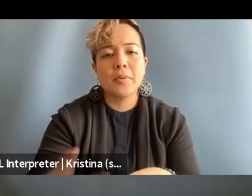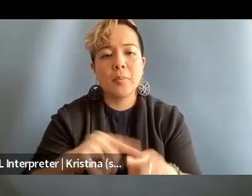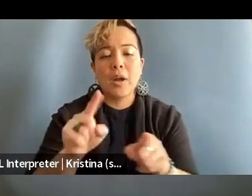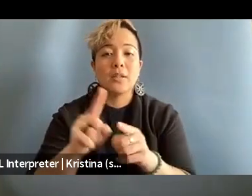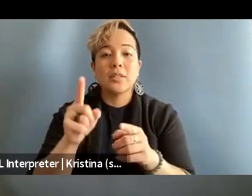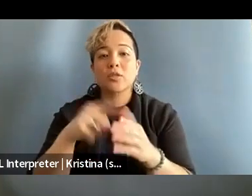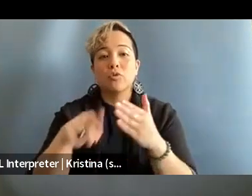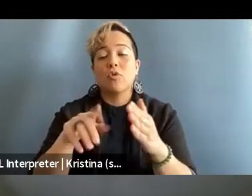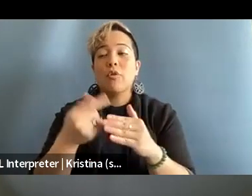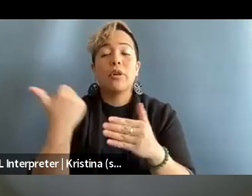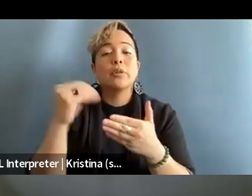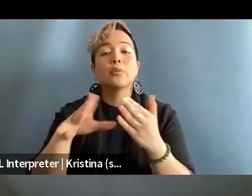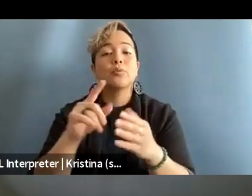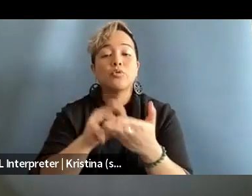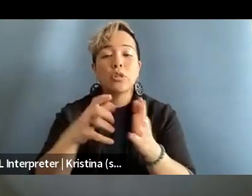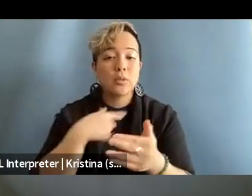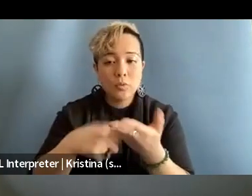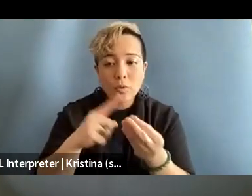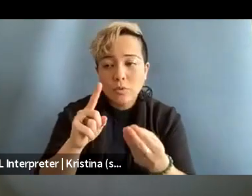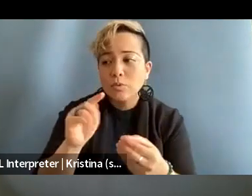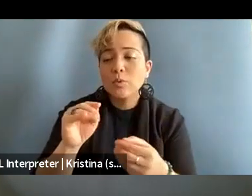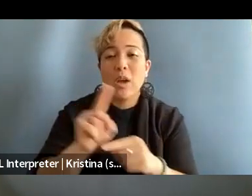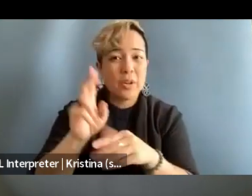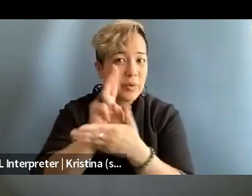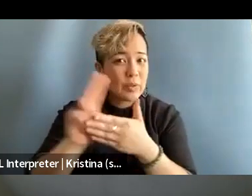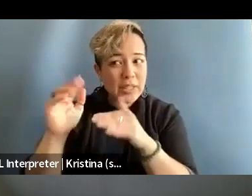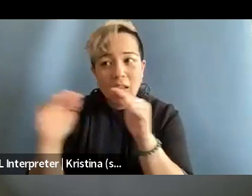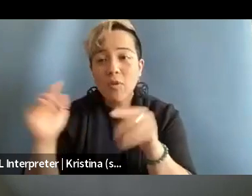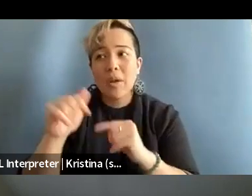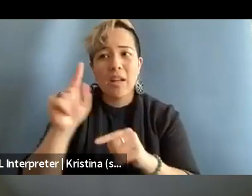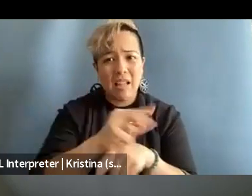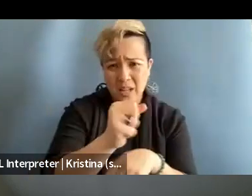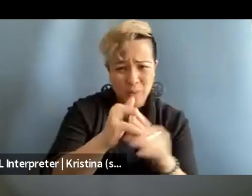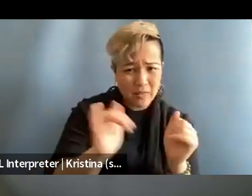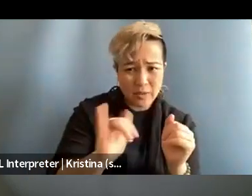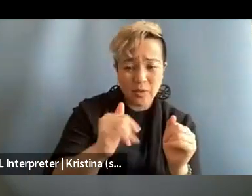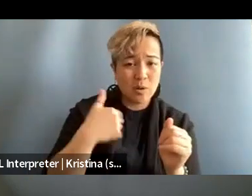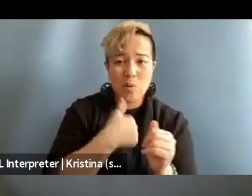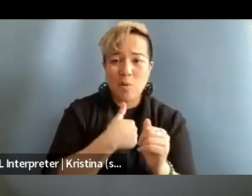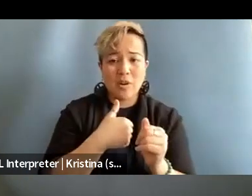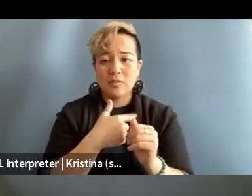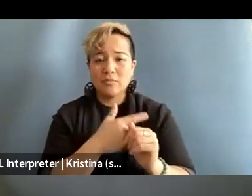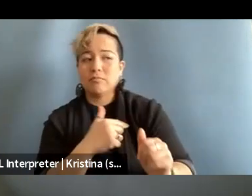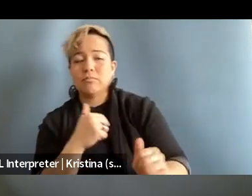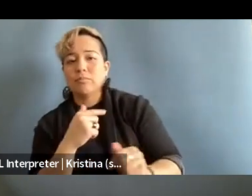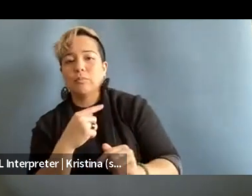that I've talked to at the university level, but in the high school level as well, were shying away from controversial stories